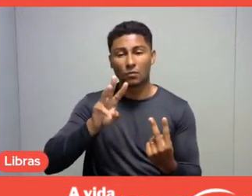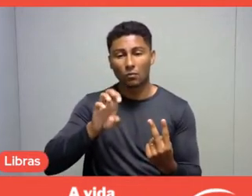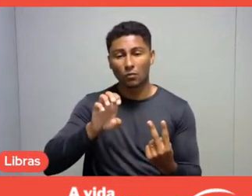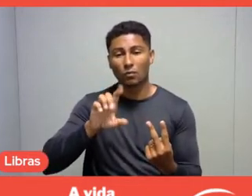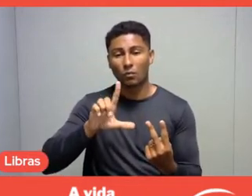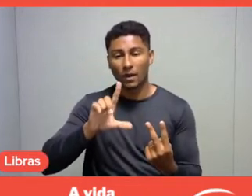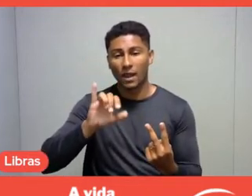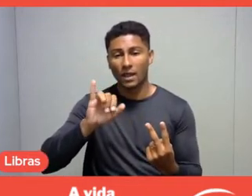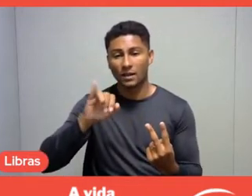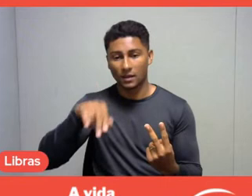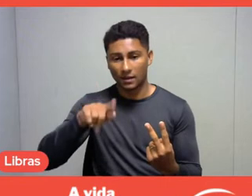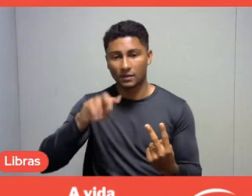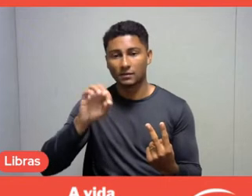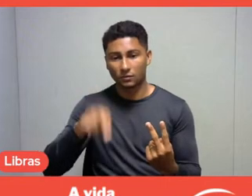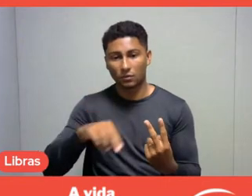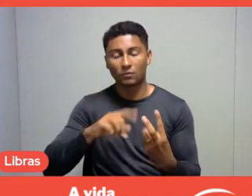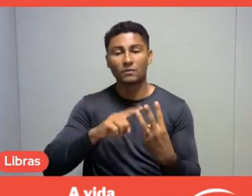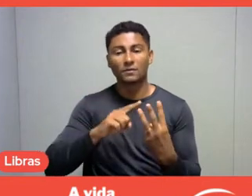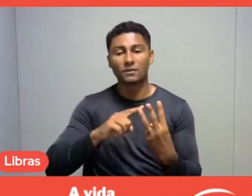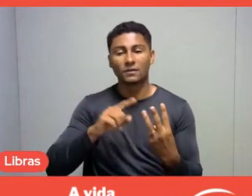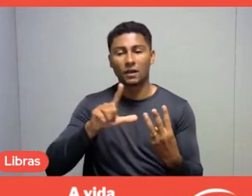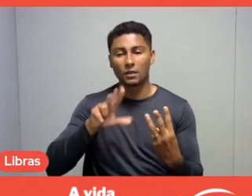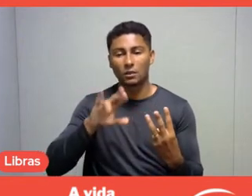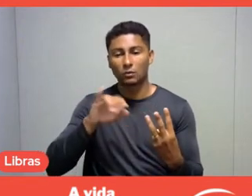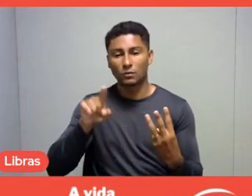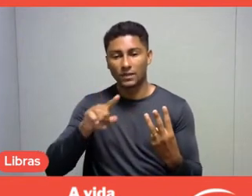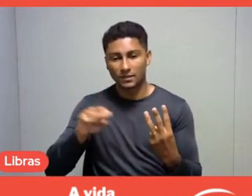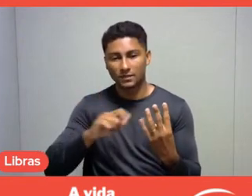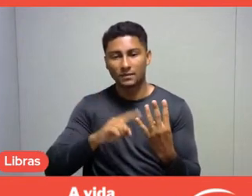Luísa, Mahala, Diego,